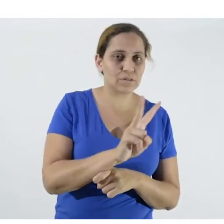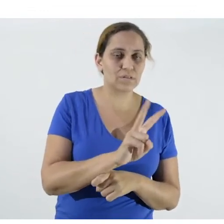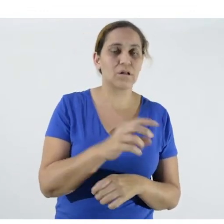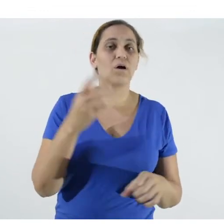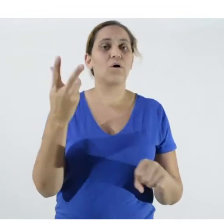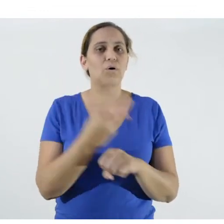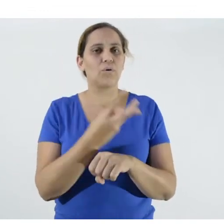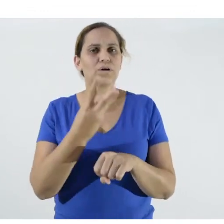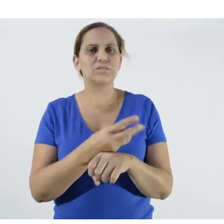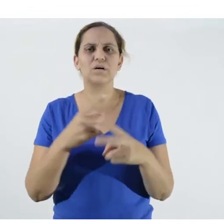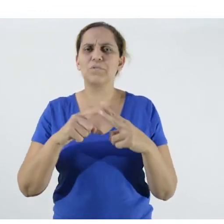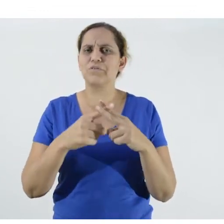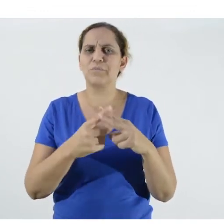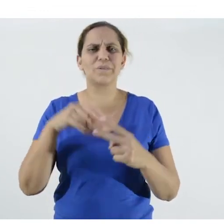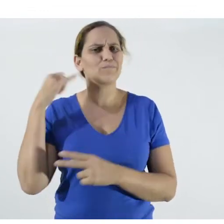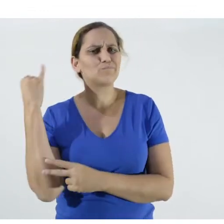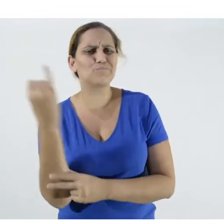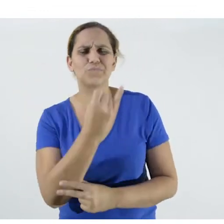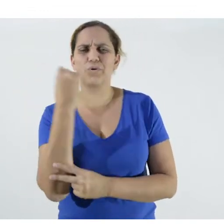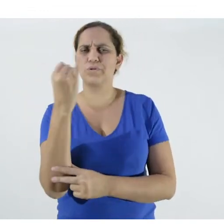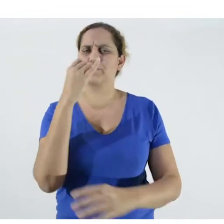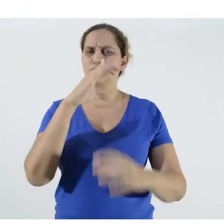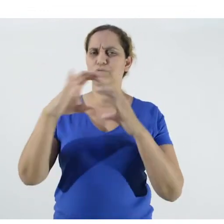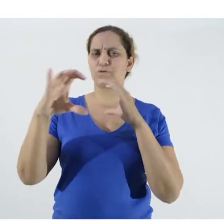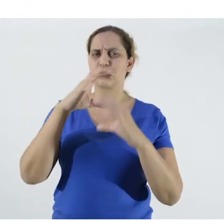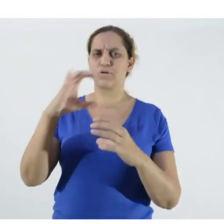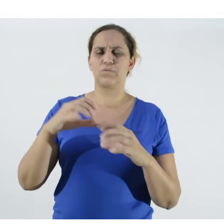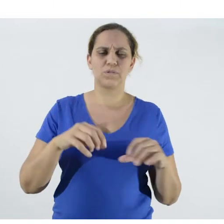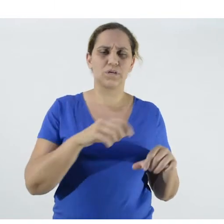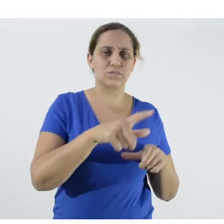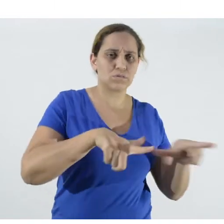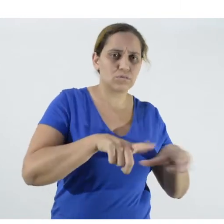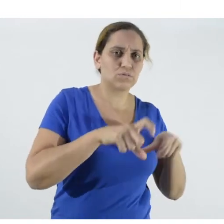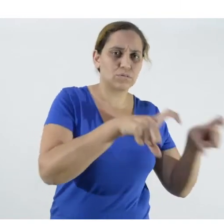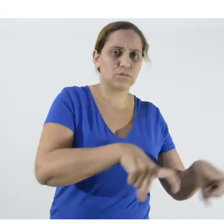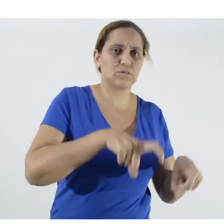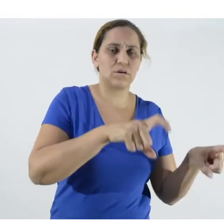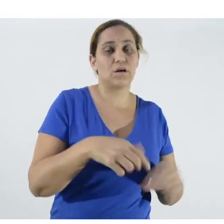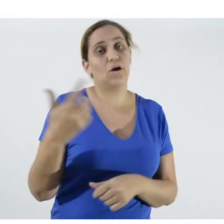communication with rural producers, but just like any other